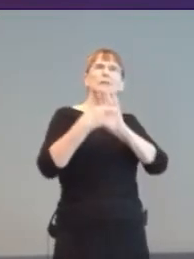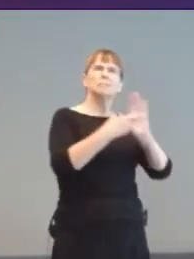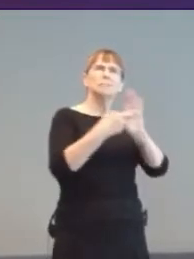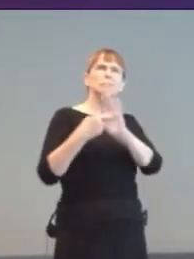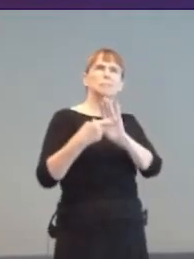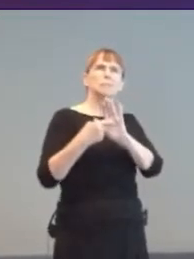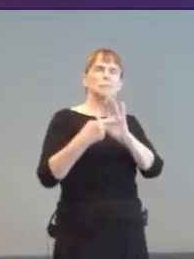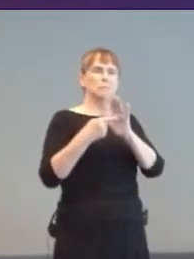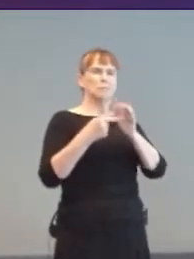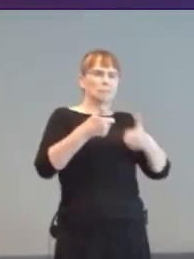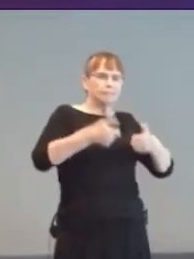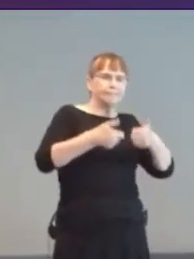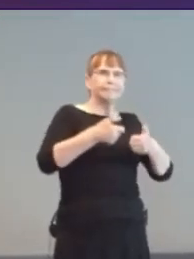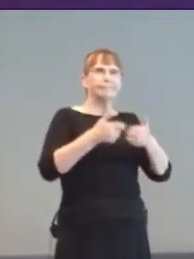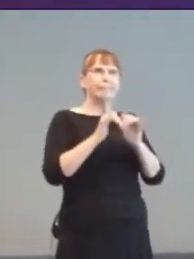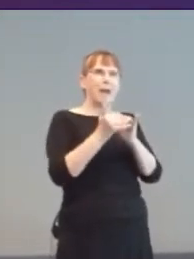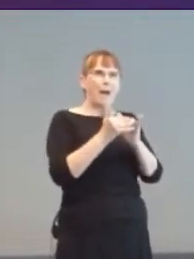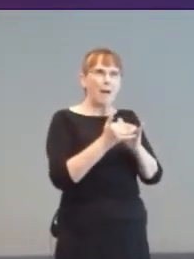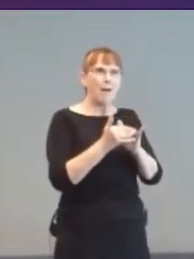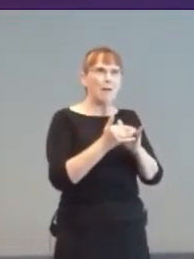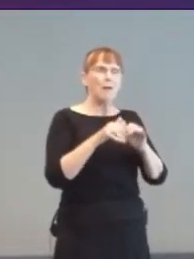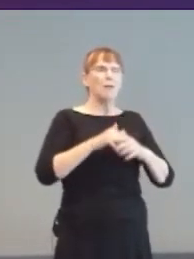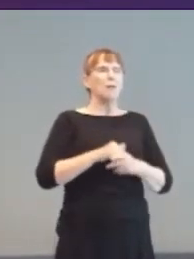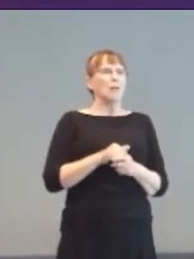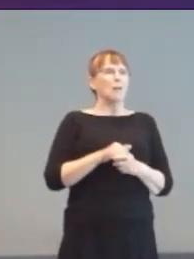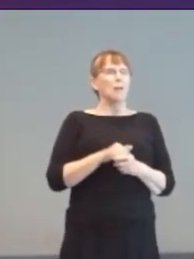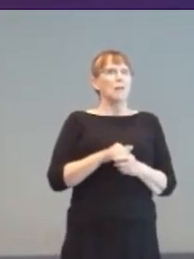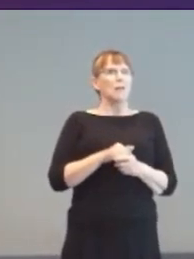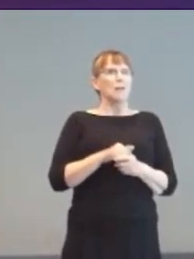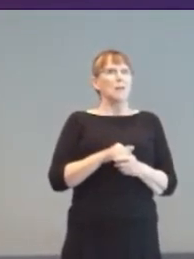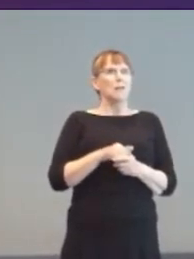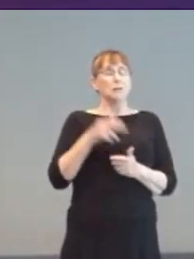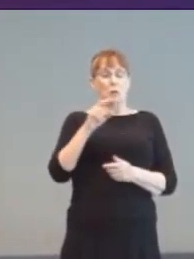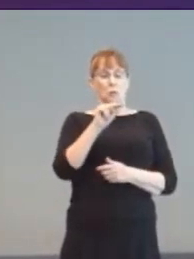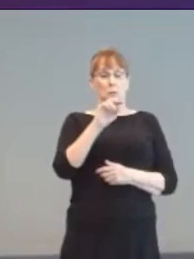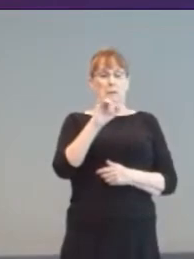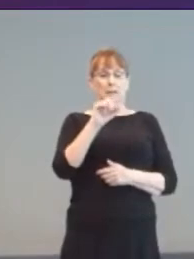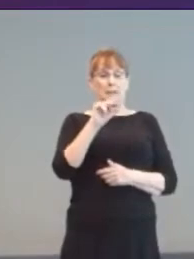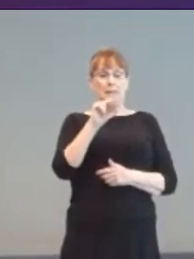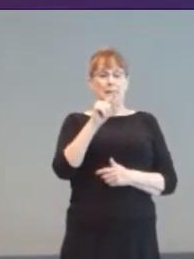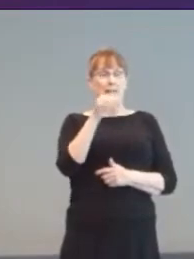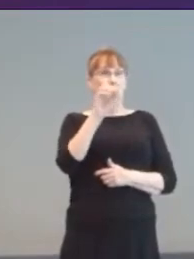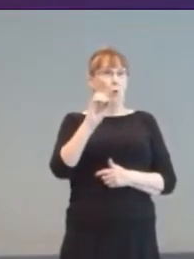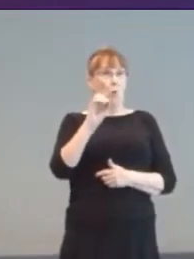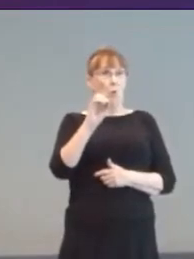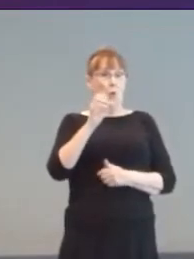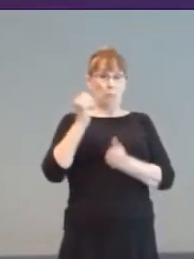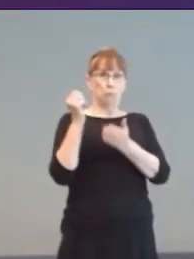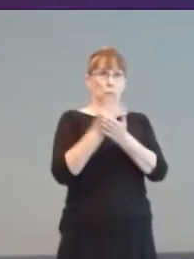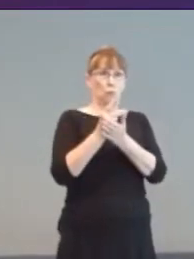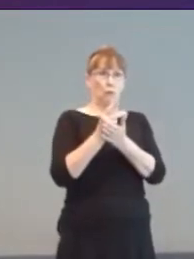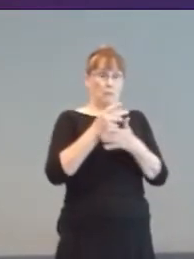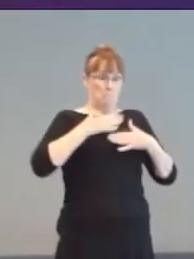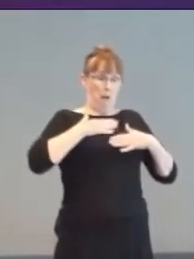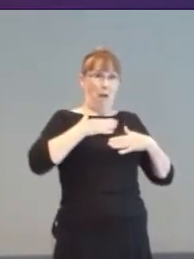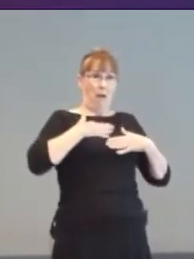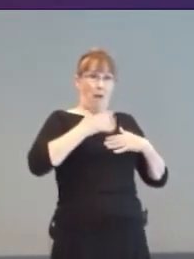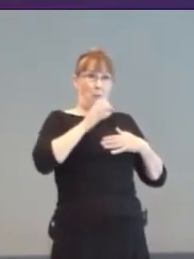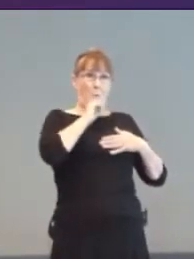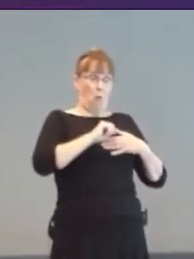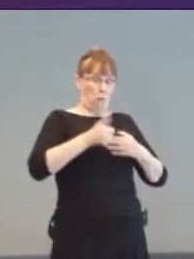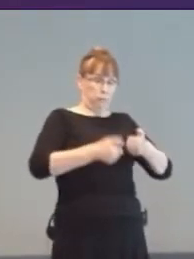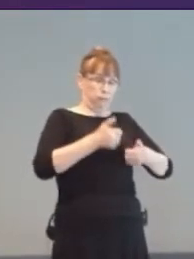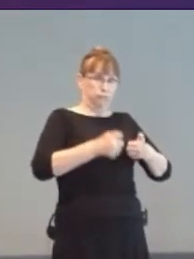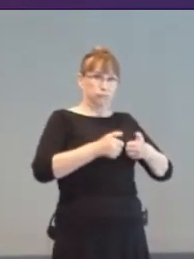the PDG Team Xtreme, approved by Nintendo. If anyone has one, please get in touch.